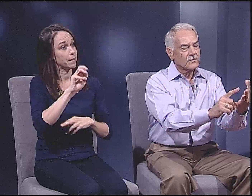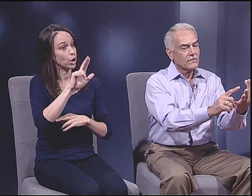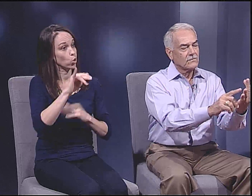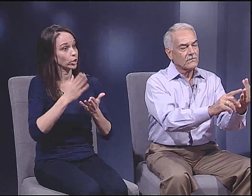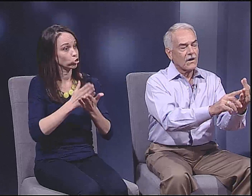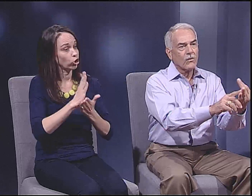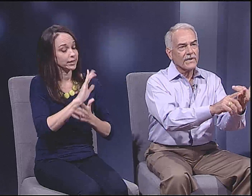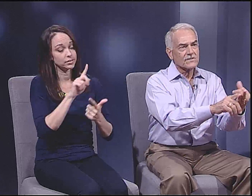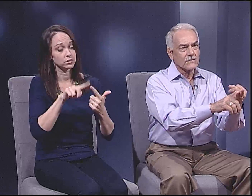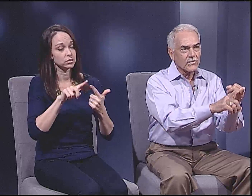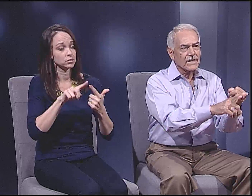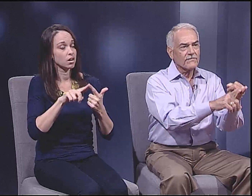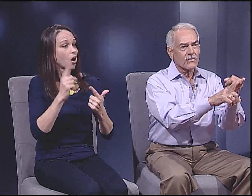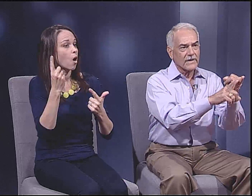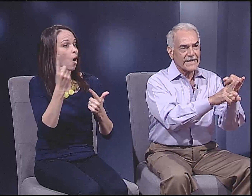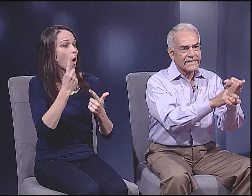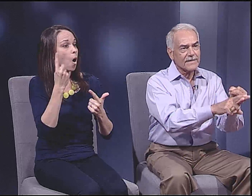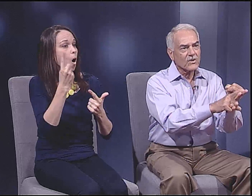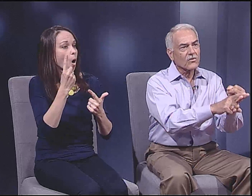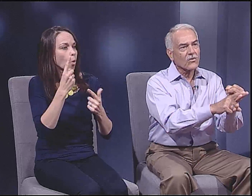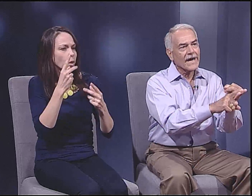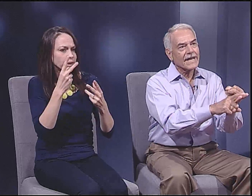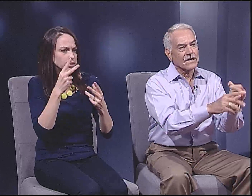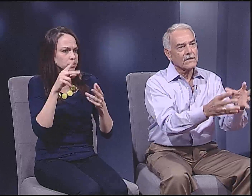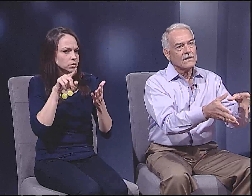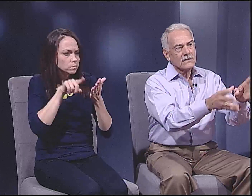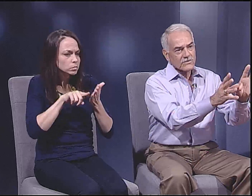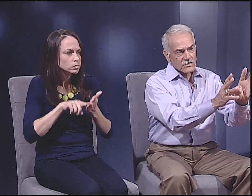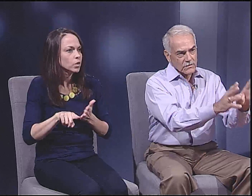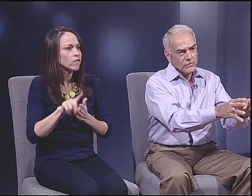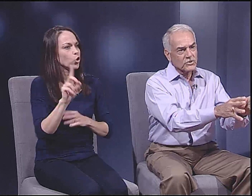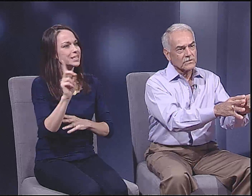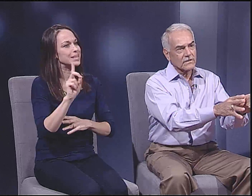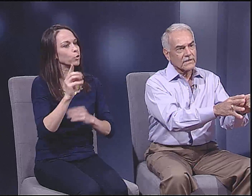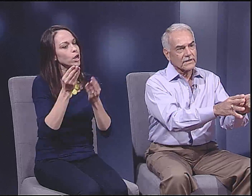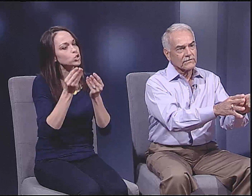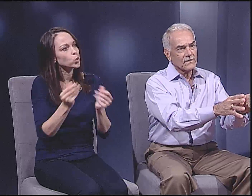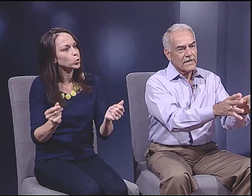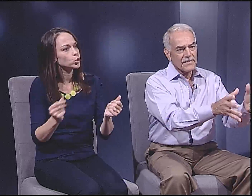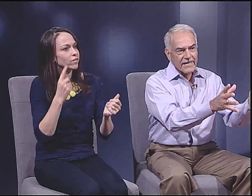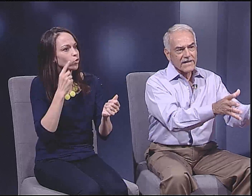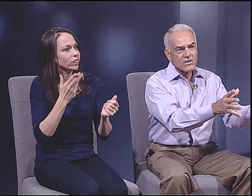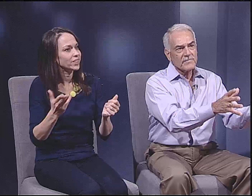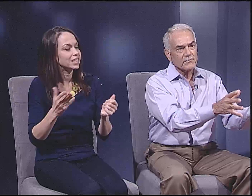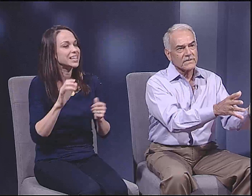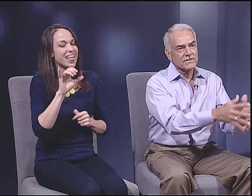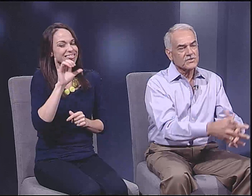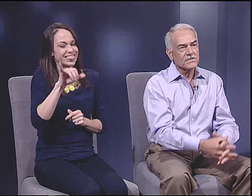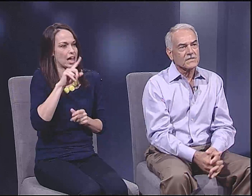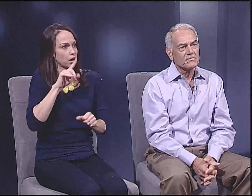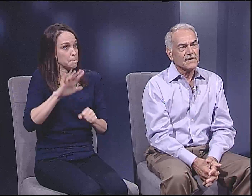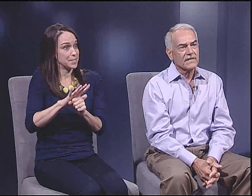to always looking for a democratic solution to things. And that commitment is just as big